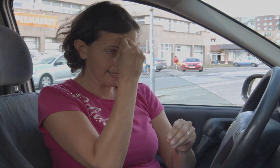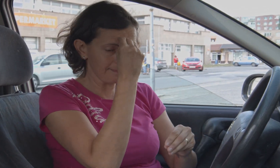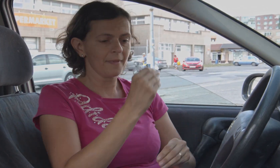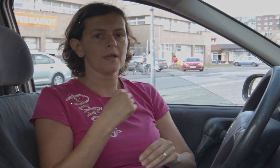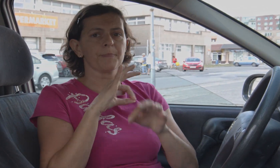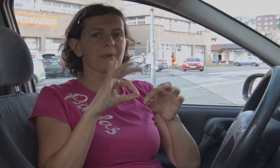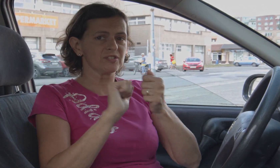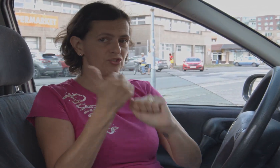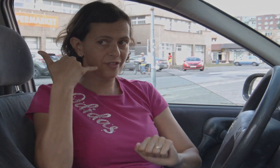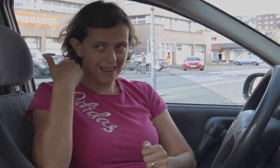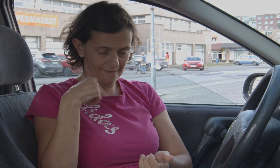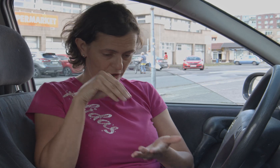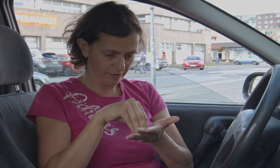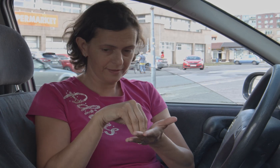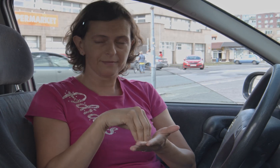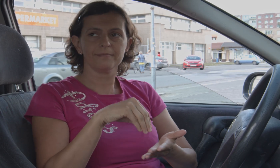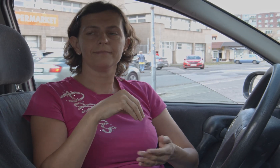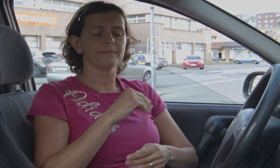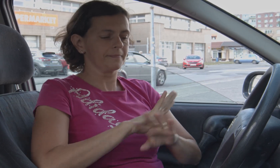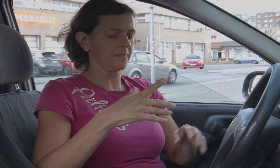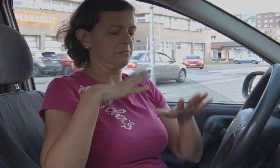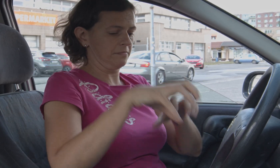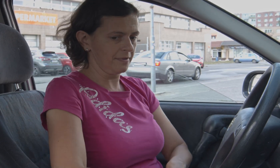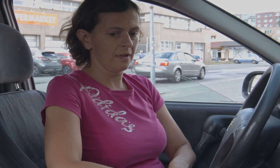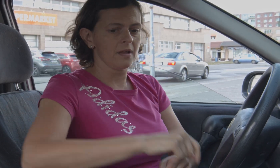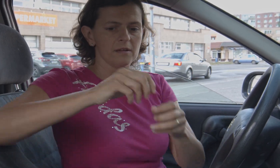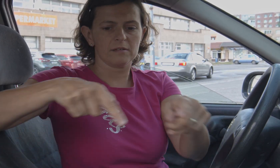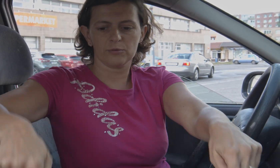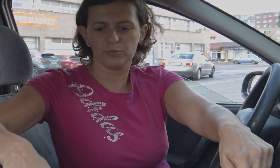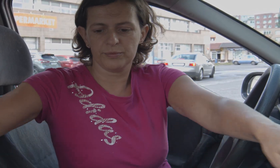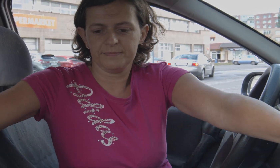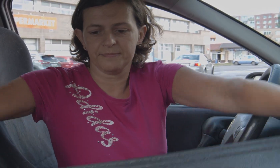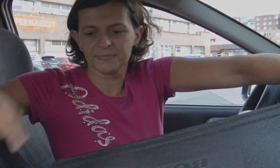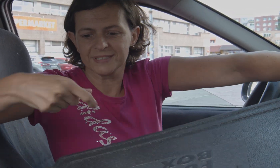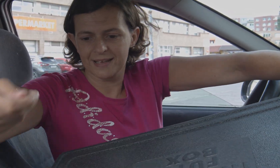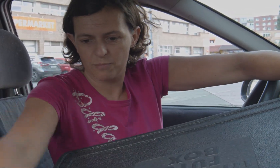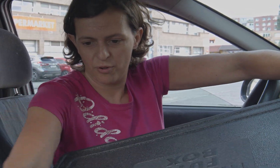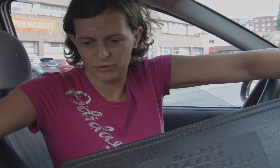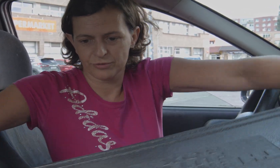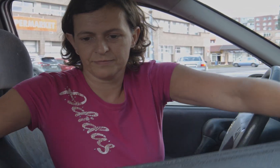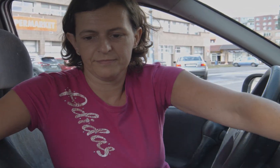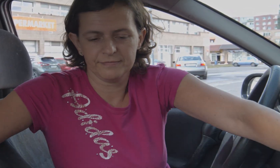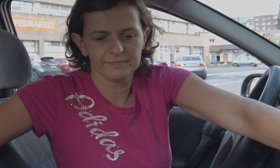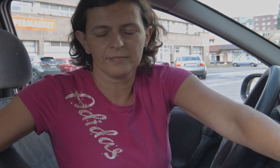remember it and enter the mobile phone number in the list and put it in the box.